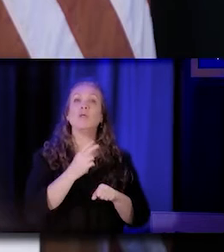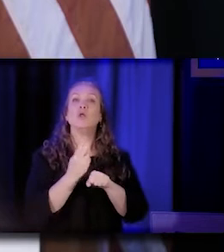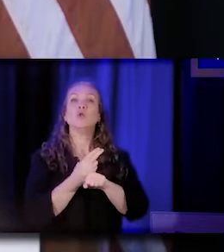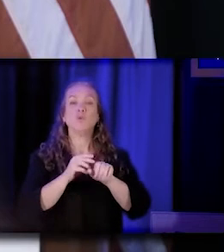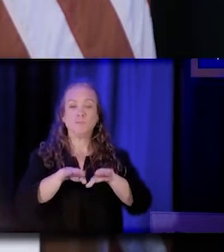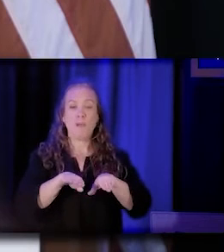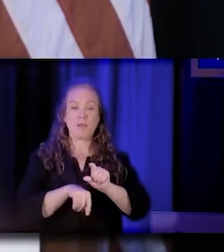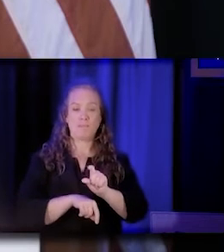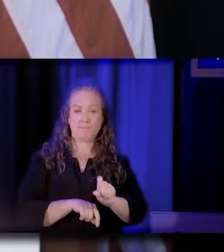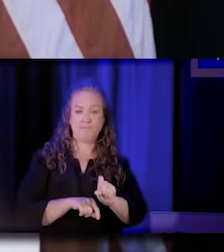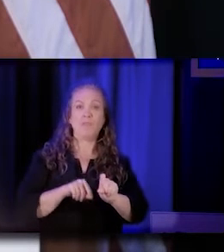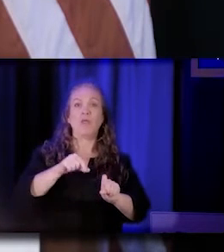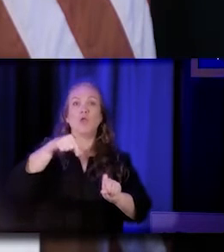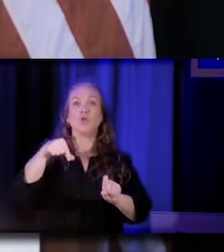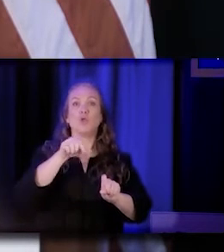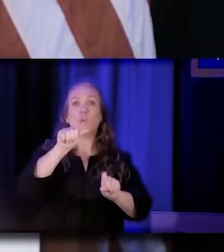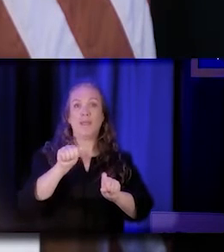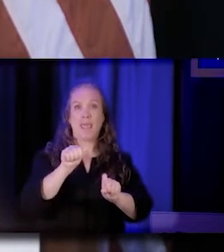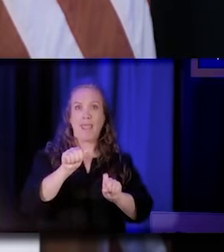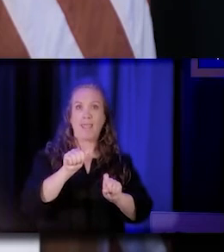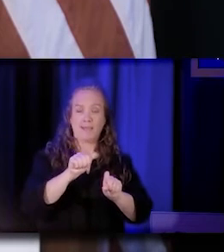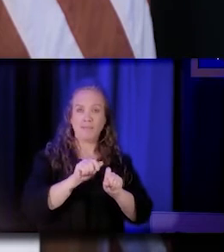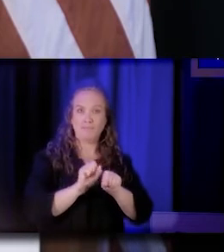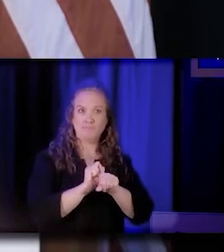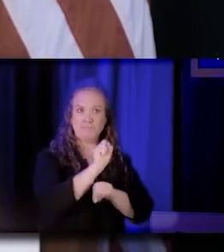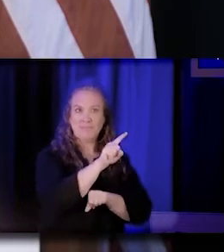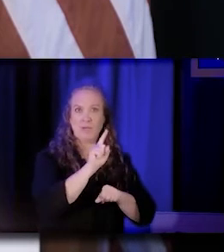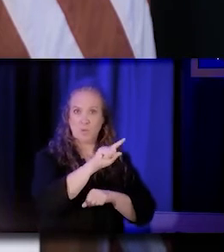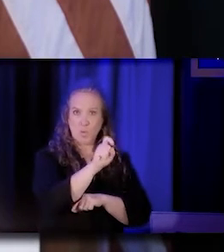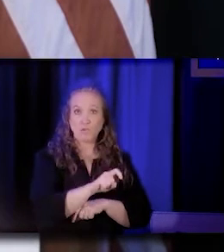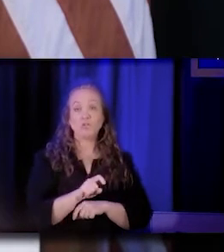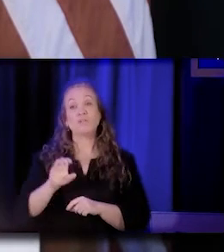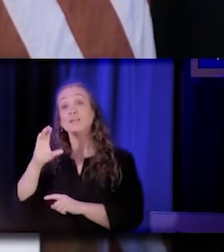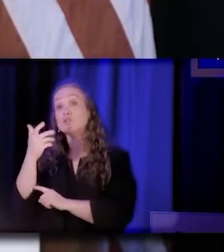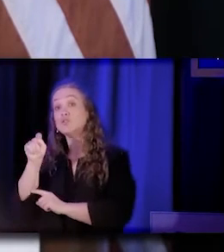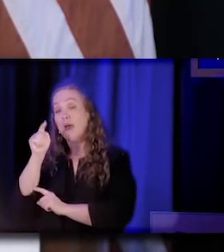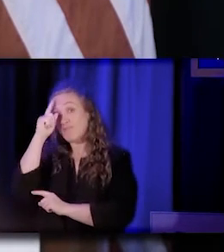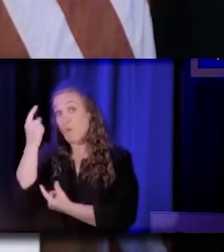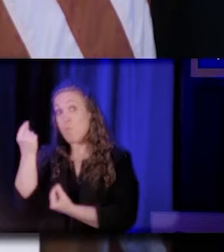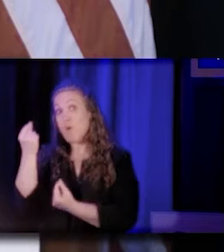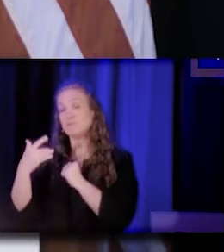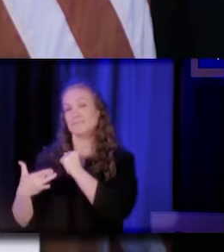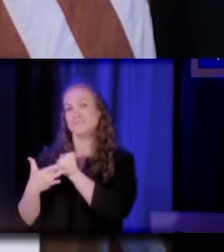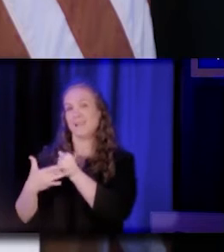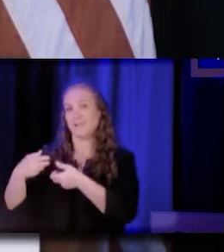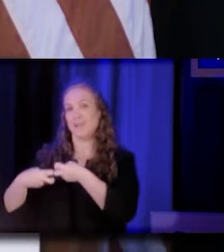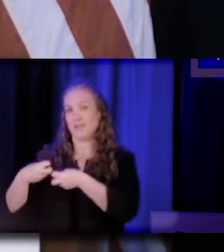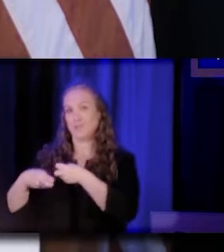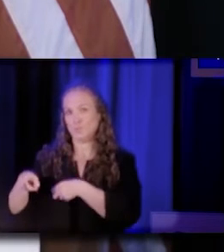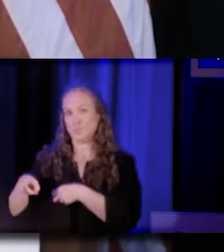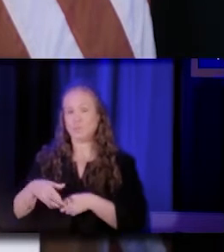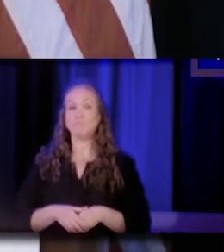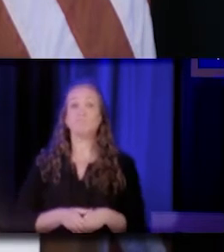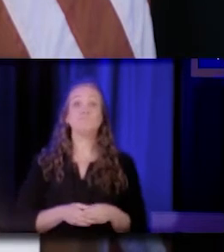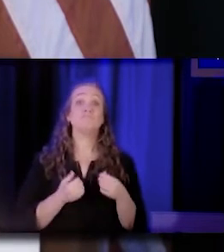Use the chat function for technical issues only. This session is being recorded, so the recording will be available